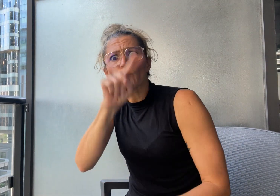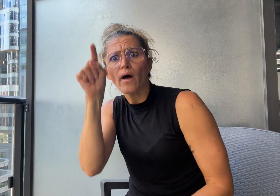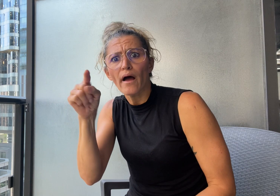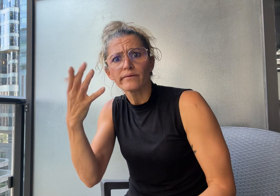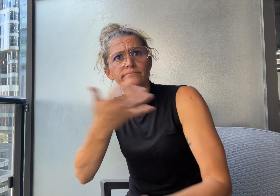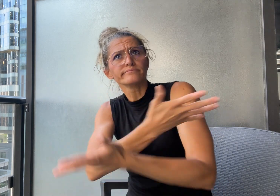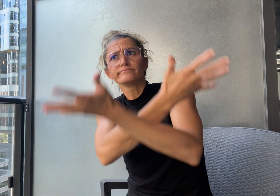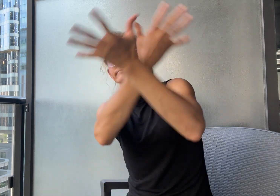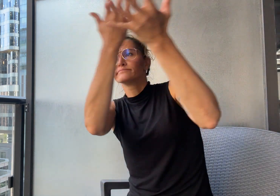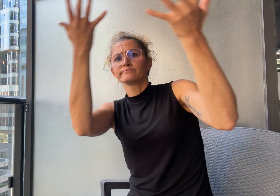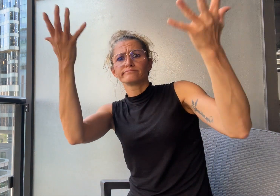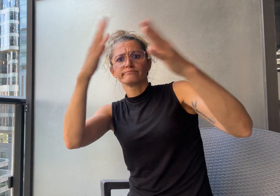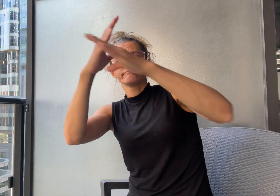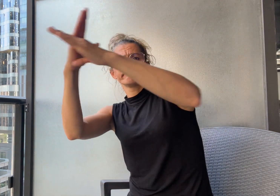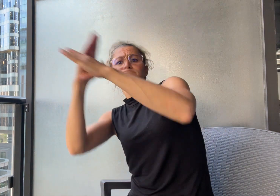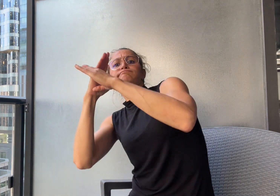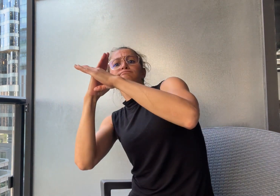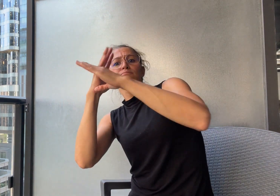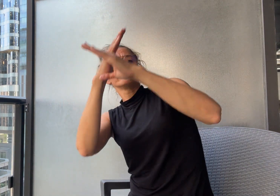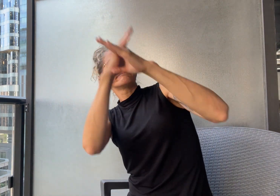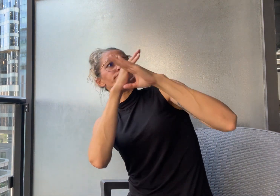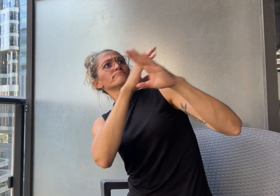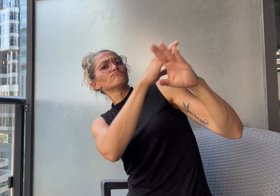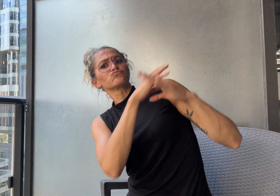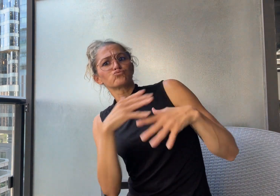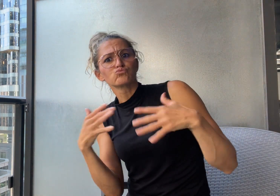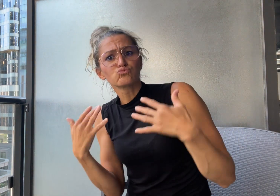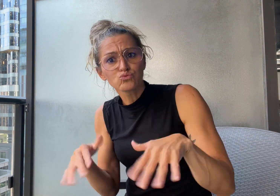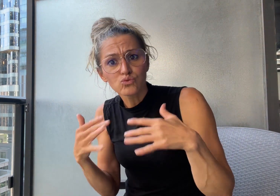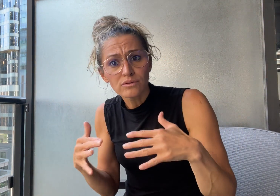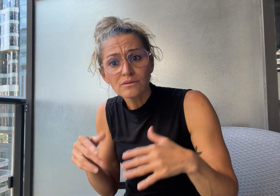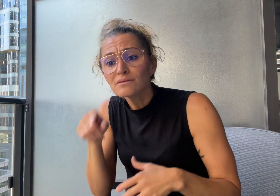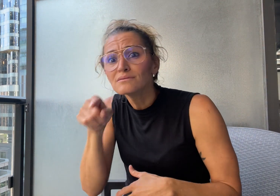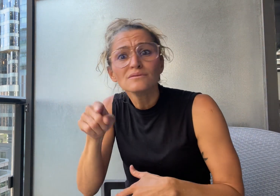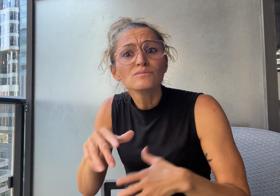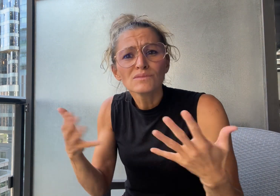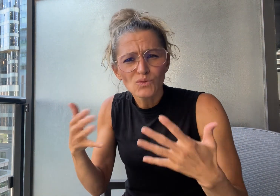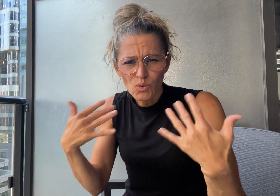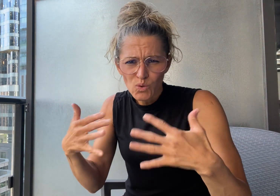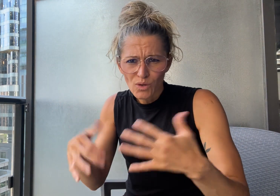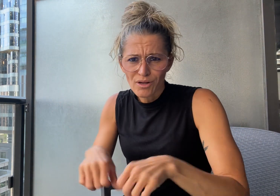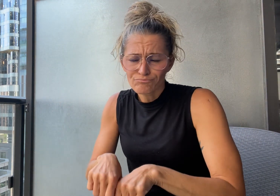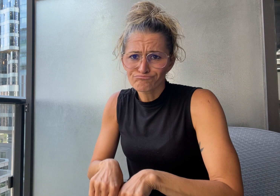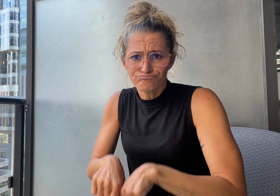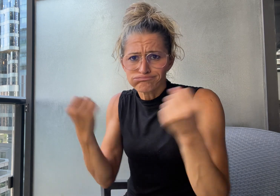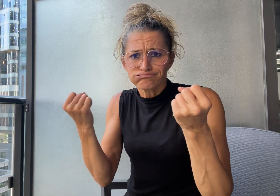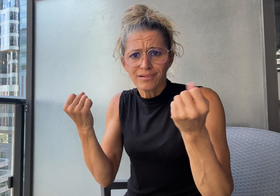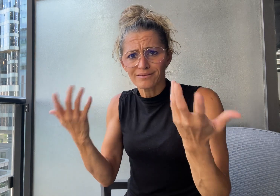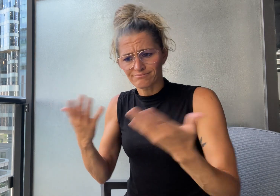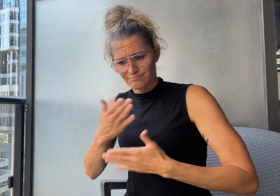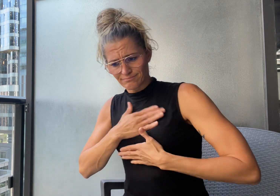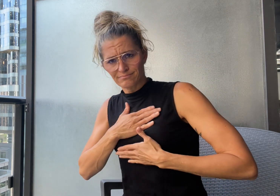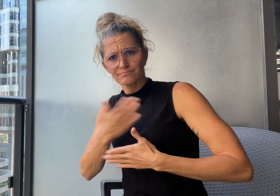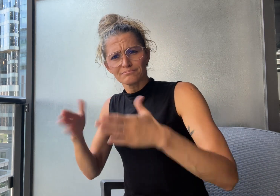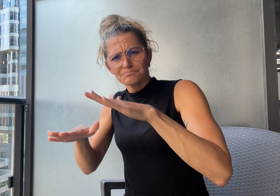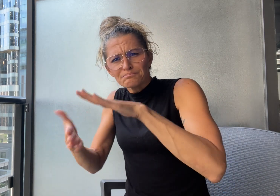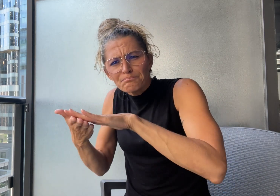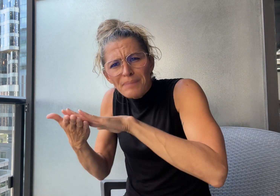because of systemic barriers. It is a breach